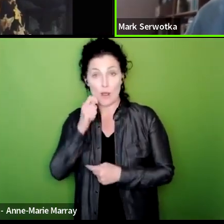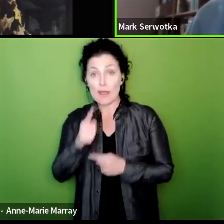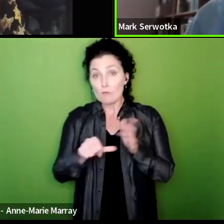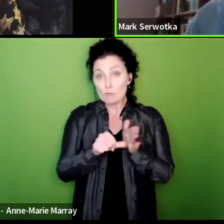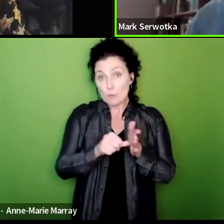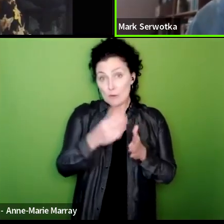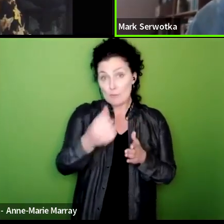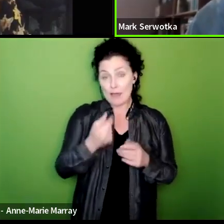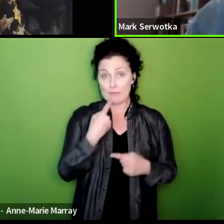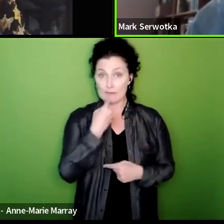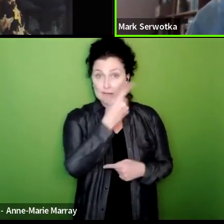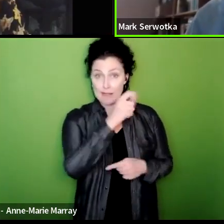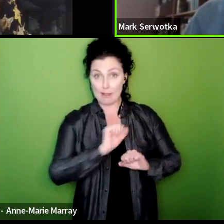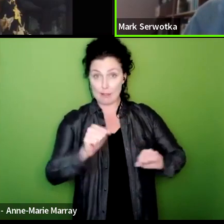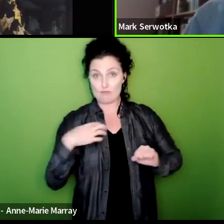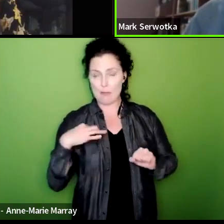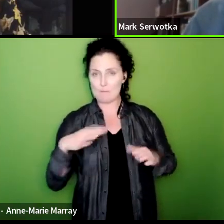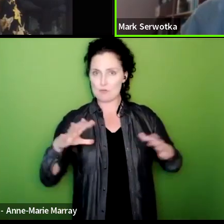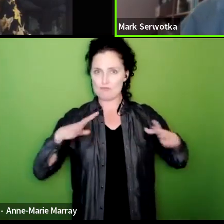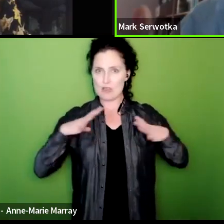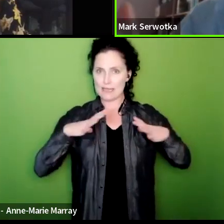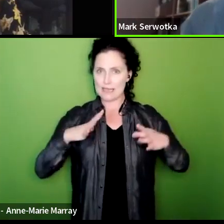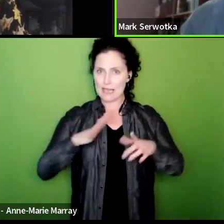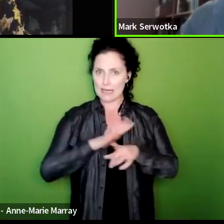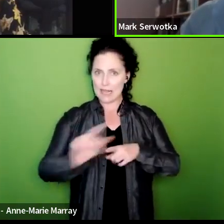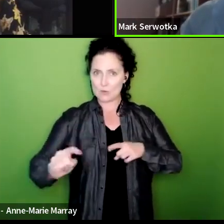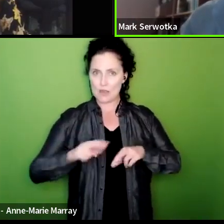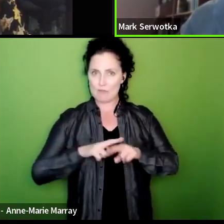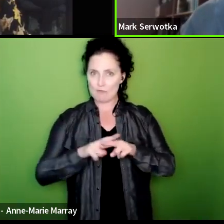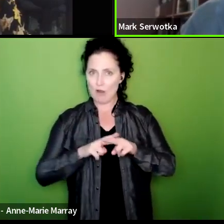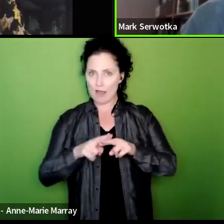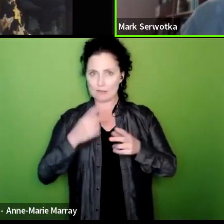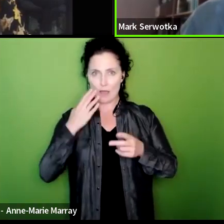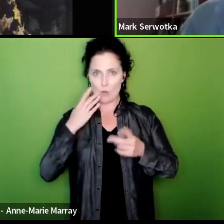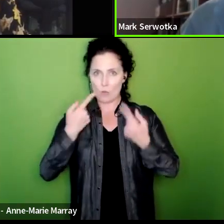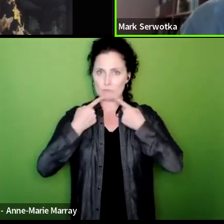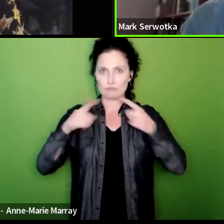let's be ready next Friday when we announce the first wave of strikes to be ensure if it includes